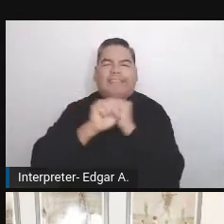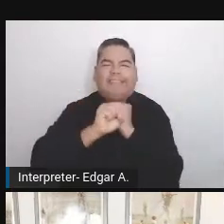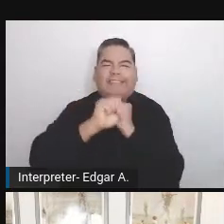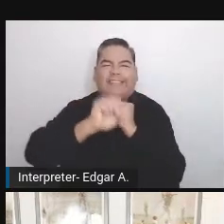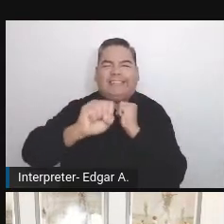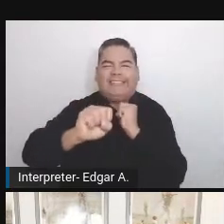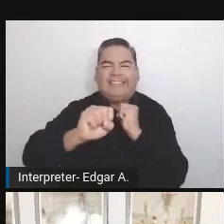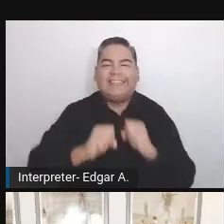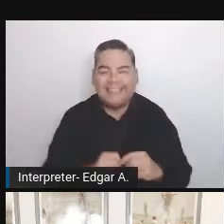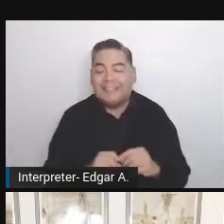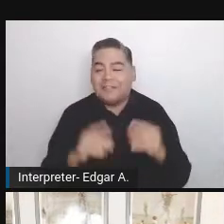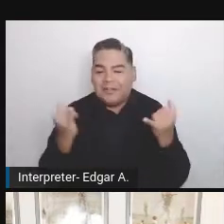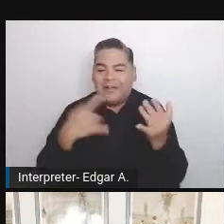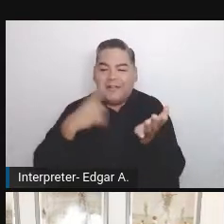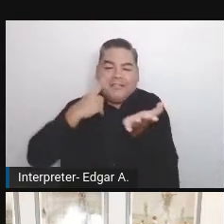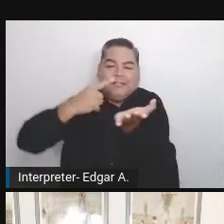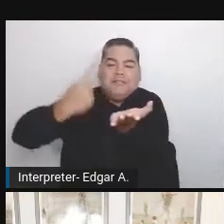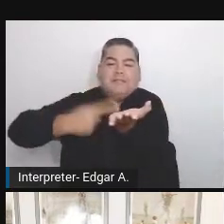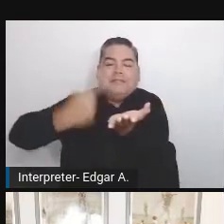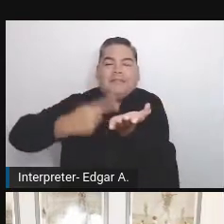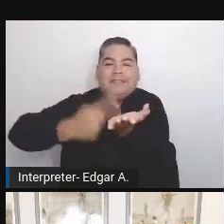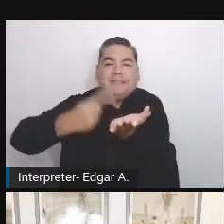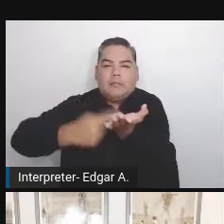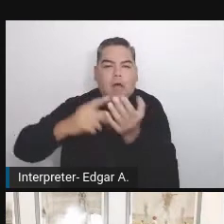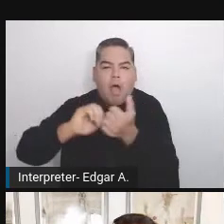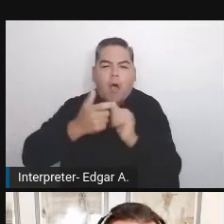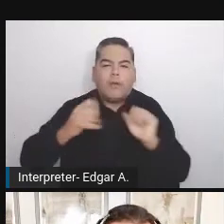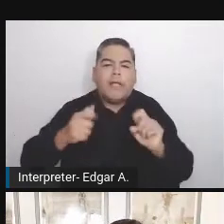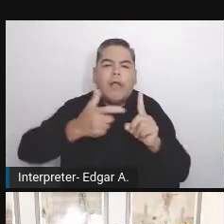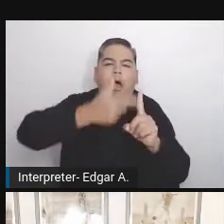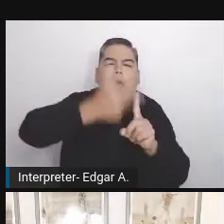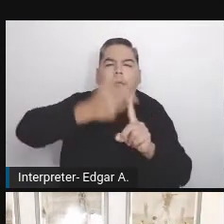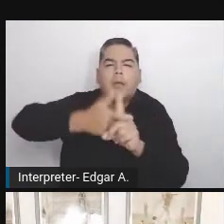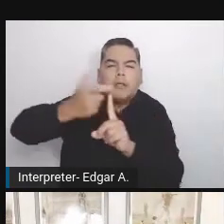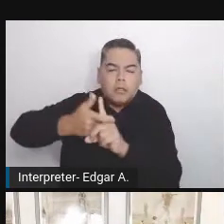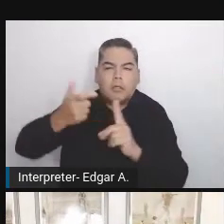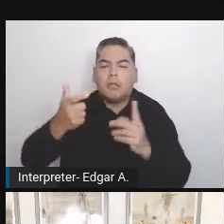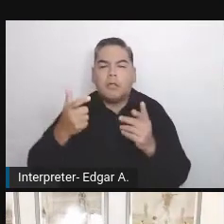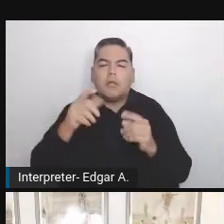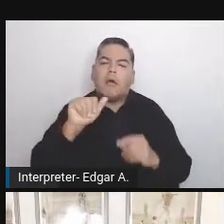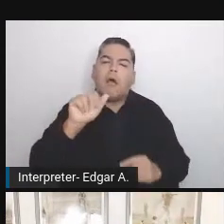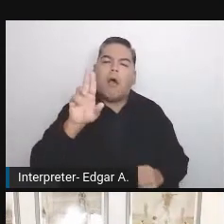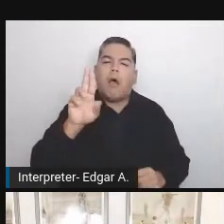Let's talk about how to automate it. As Kim mentioned, my name is Maciek Palmowski.